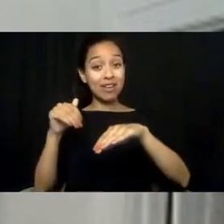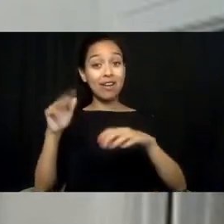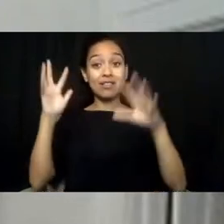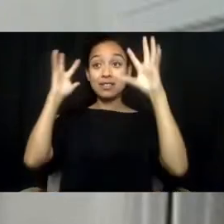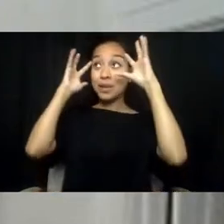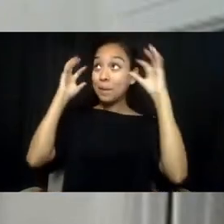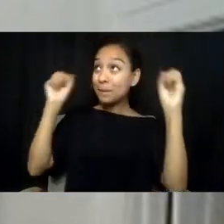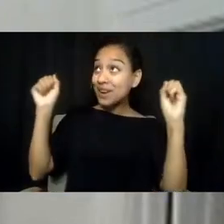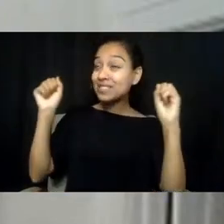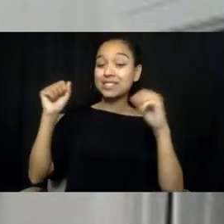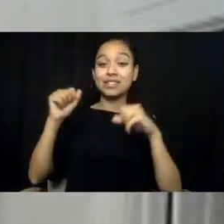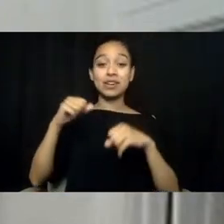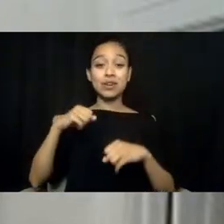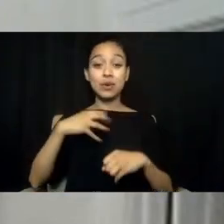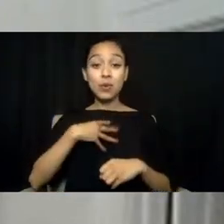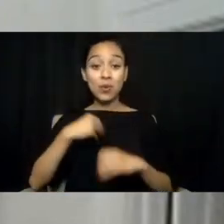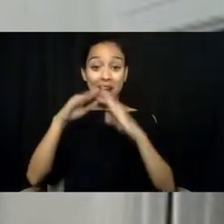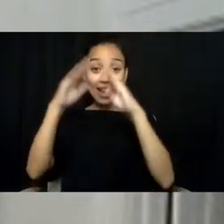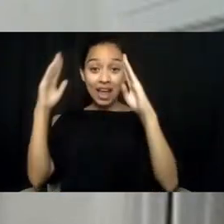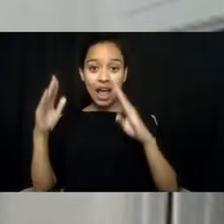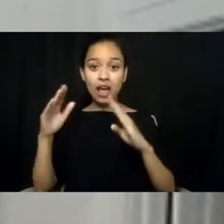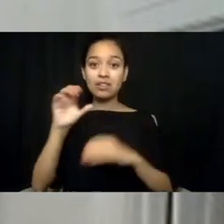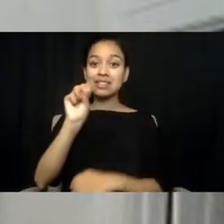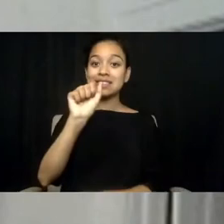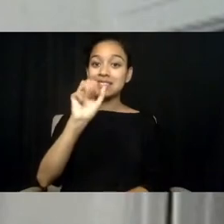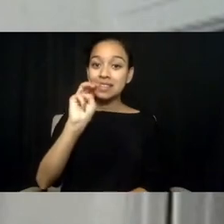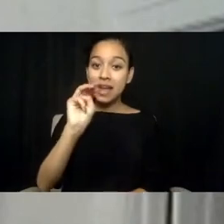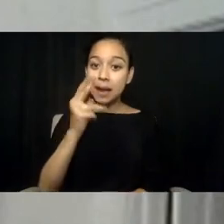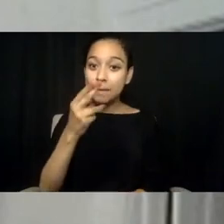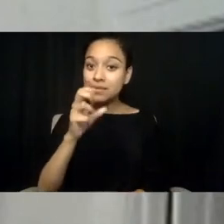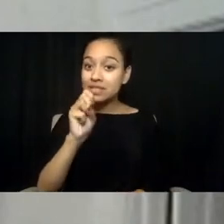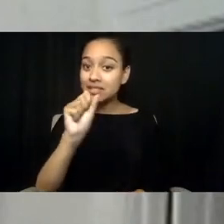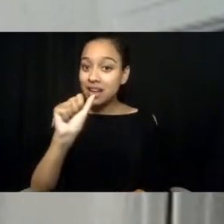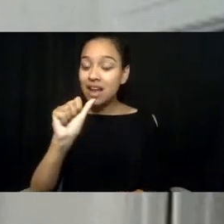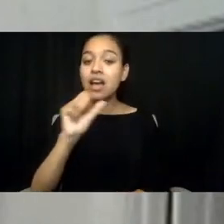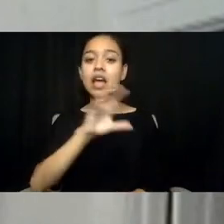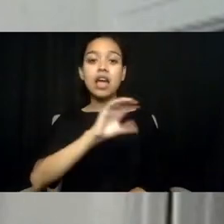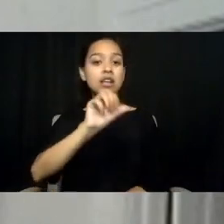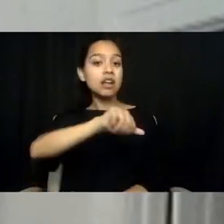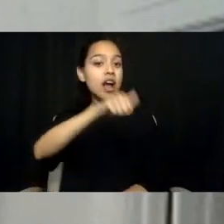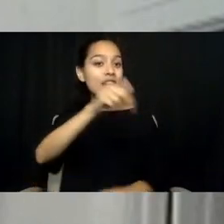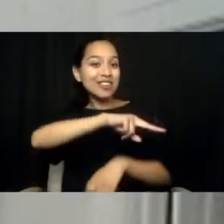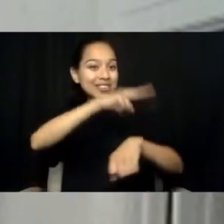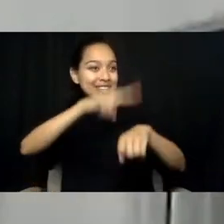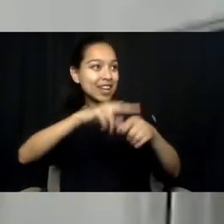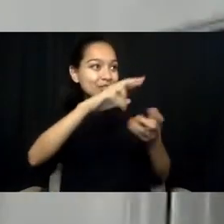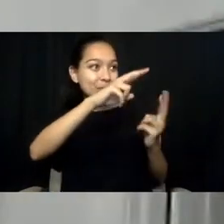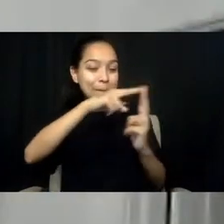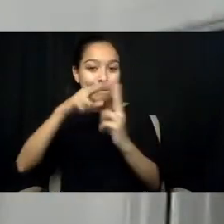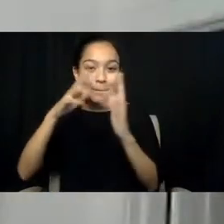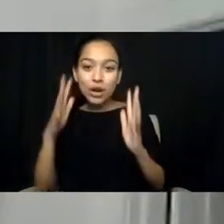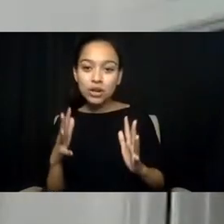I call on SAMHSA, and my other national partners: What are those milestones?